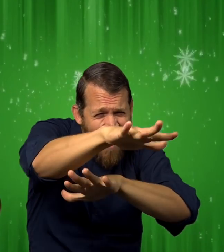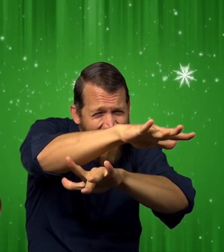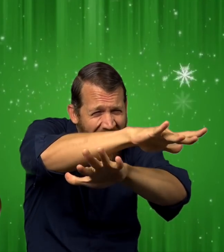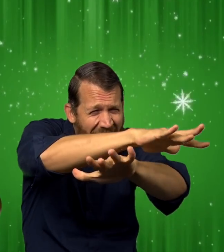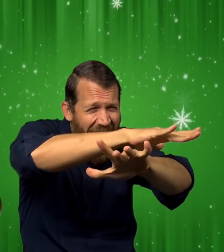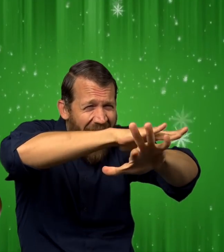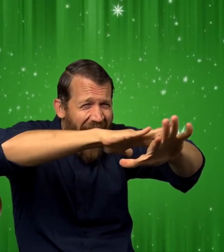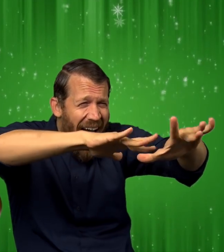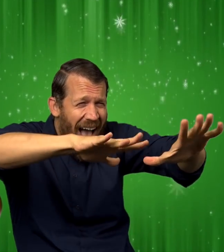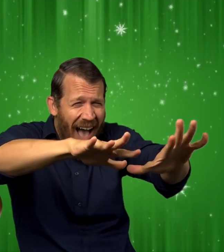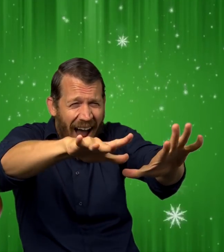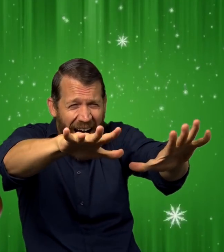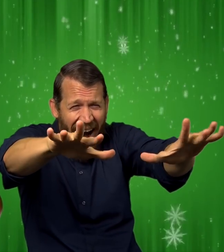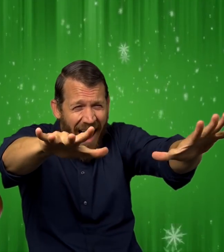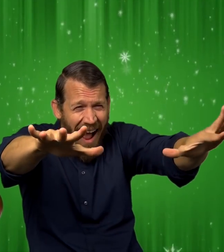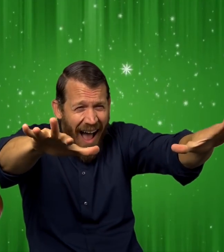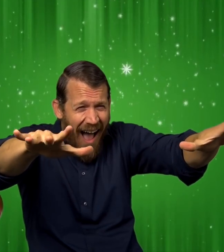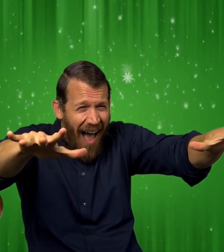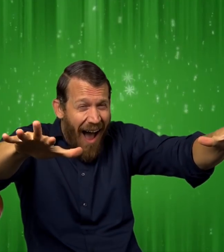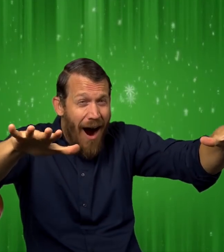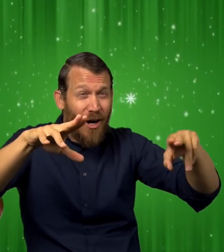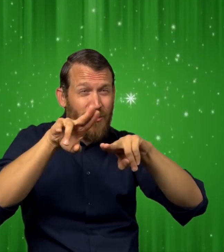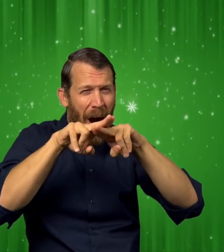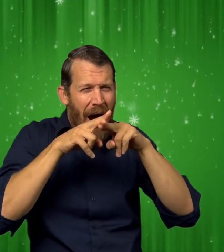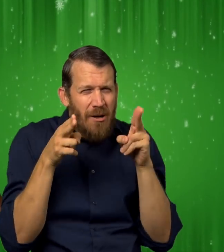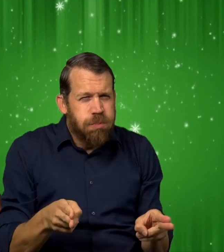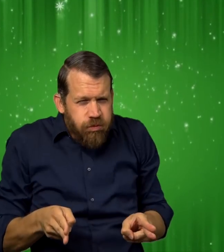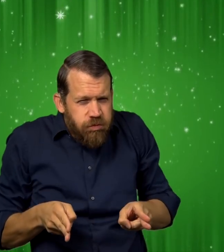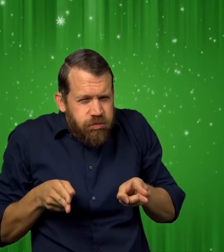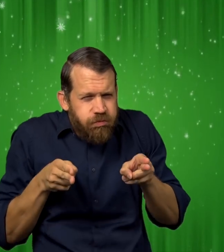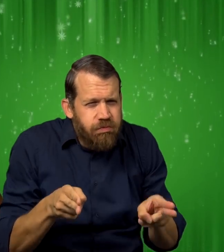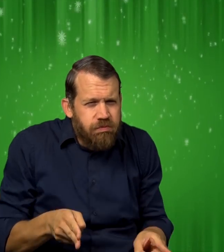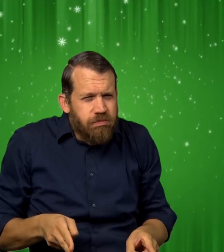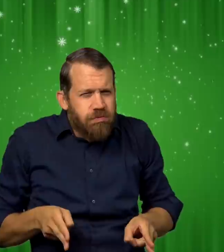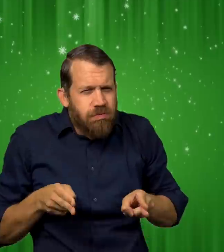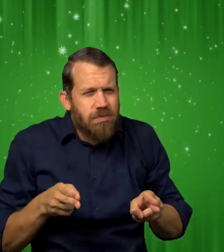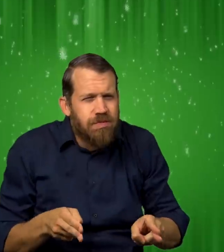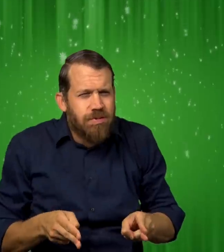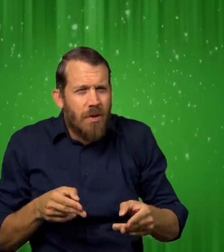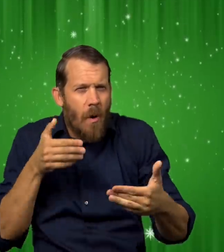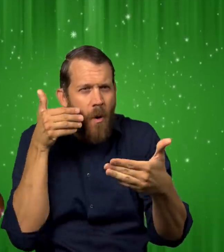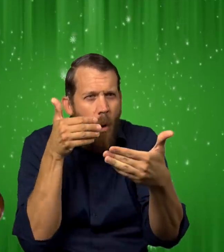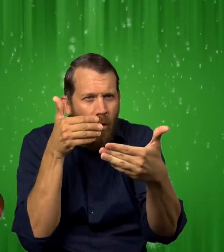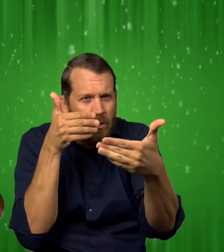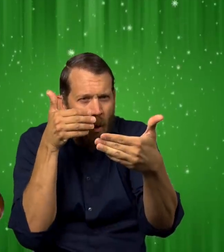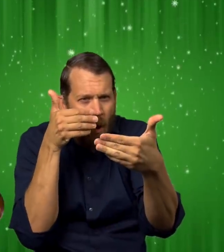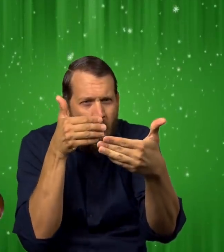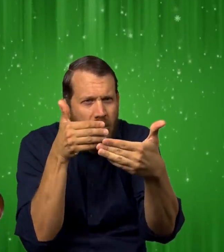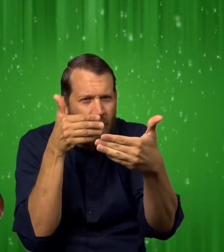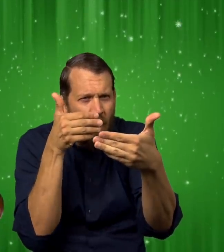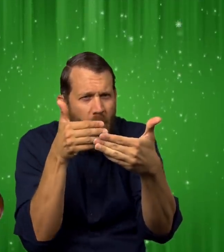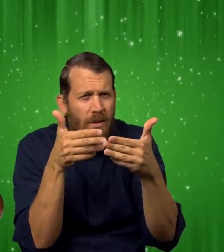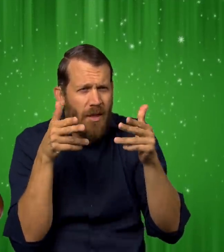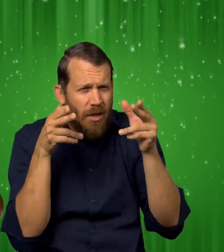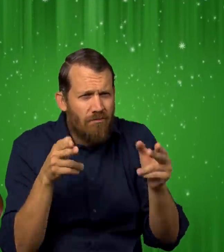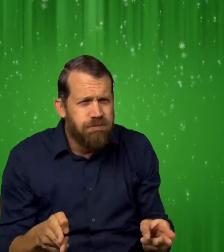Outside we saw hundreds of elves as our train drew closer to the center of the North Pole.